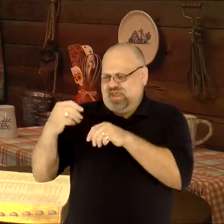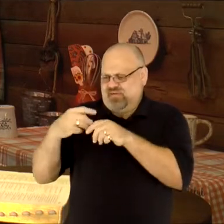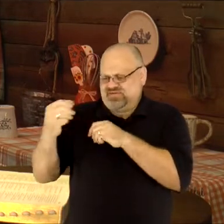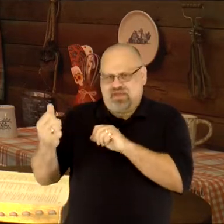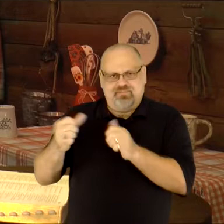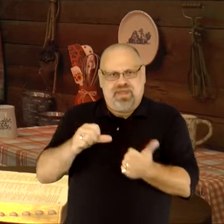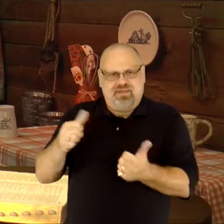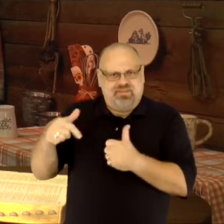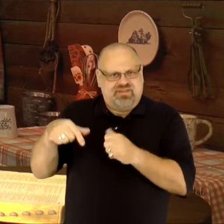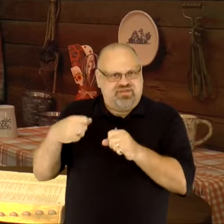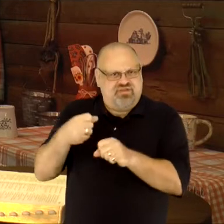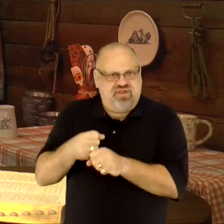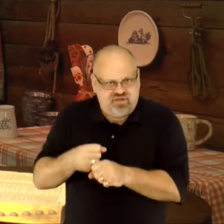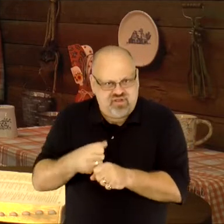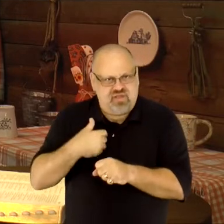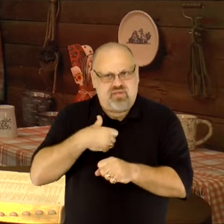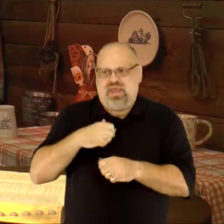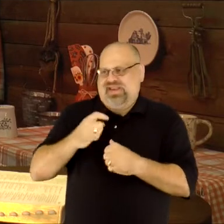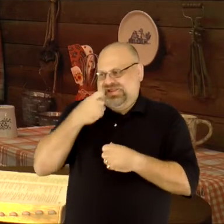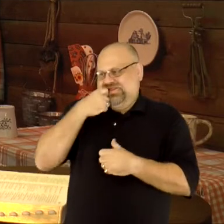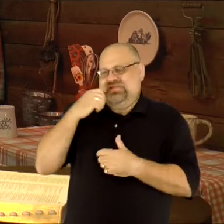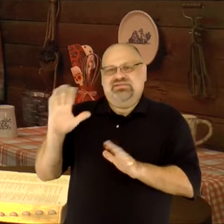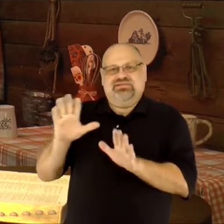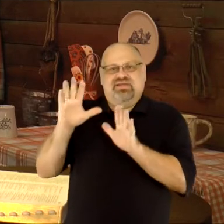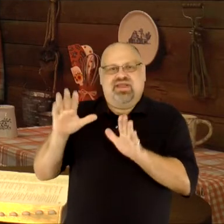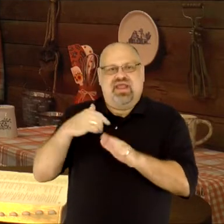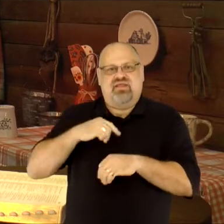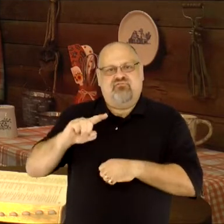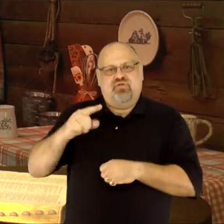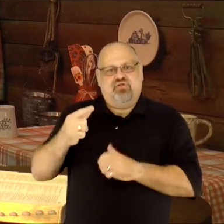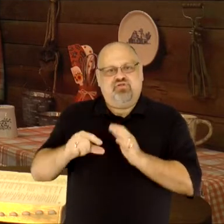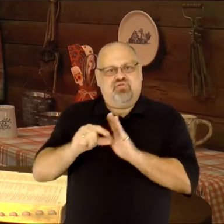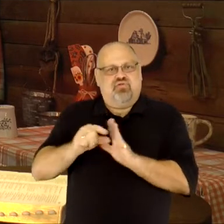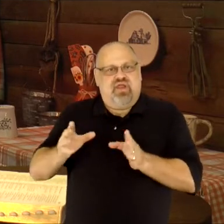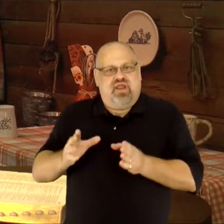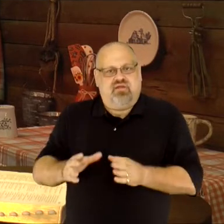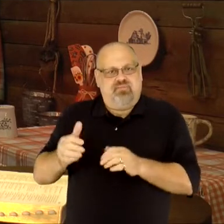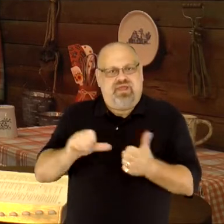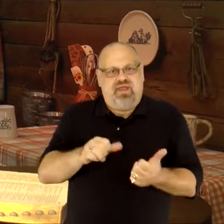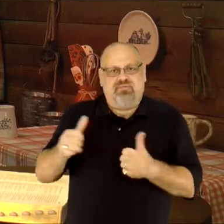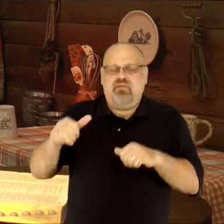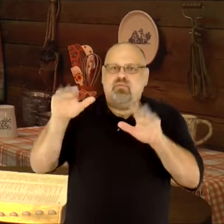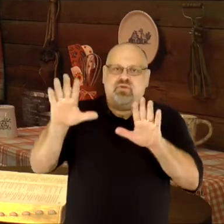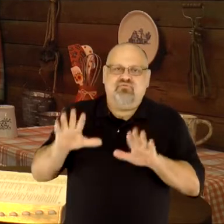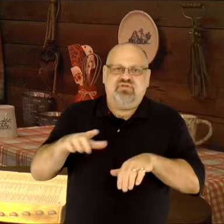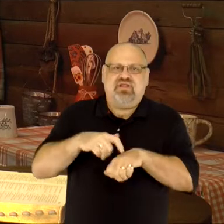We had a first grader who was baptized last Sunday– it was a wonderful time. And, a missions team from